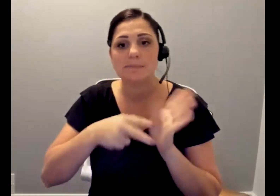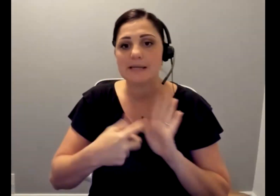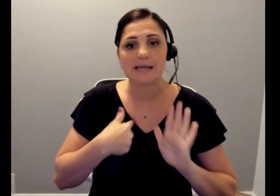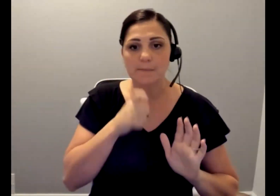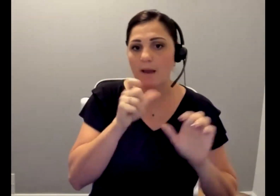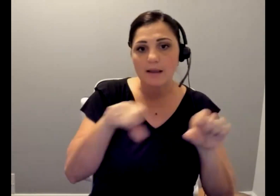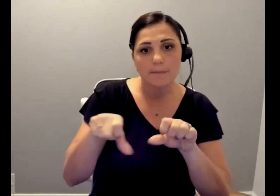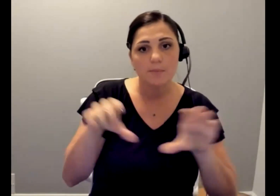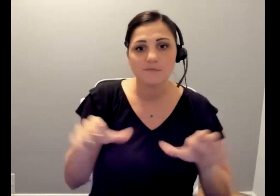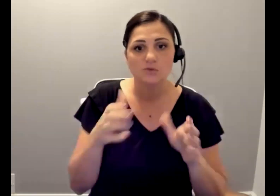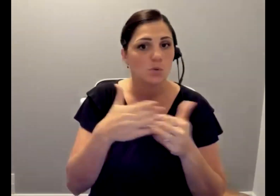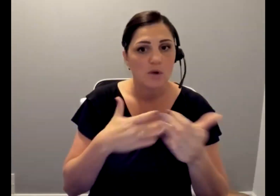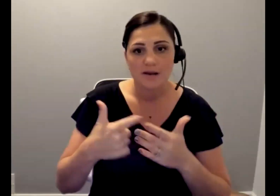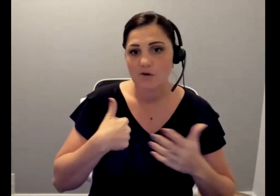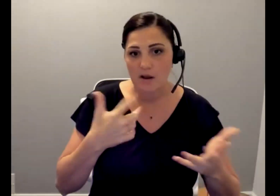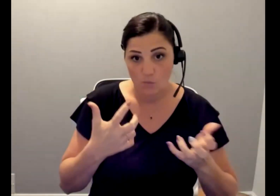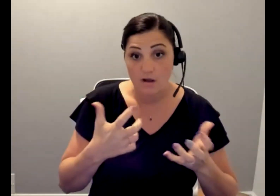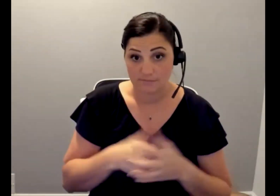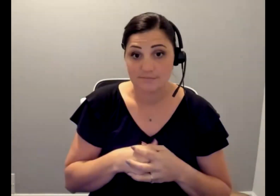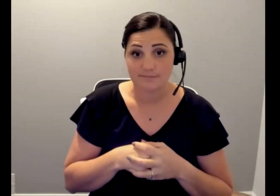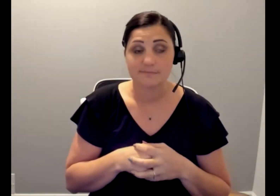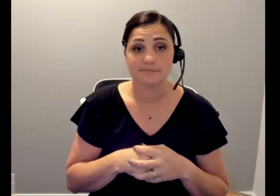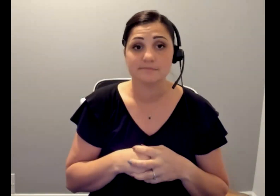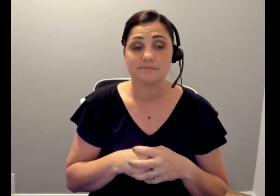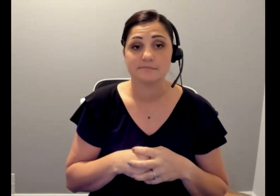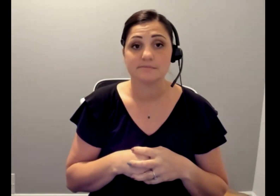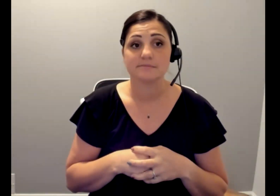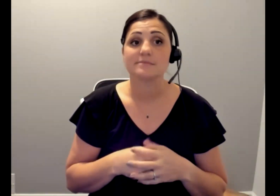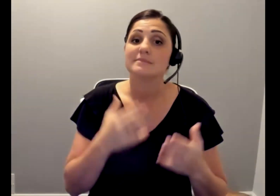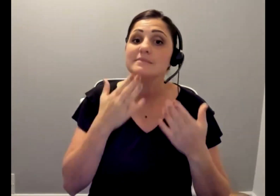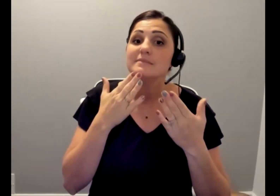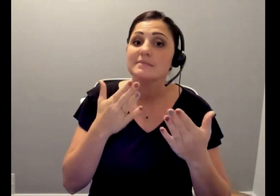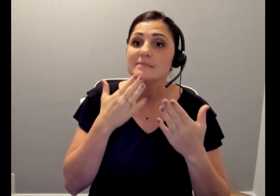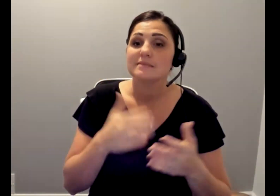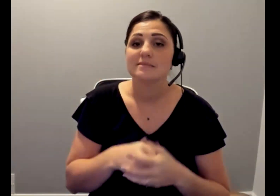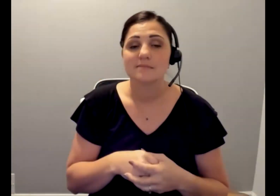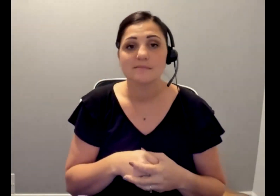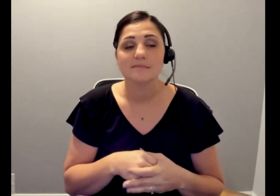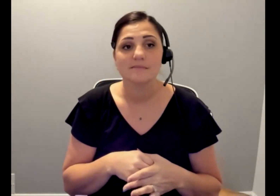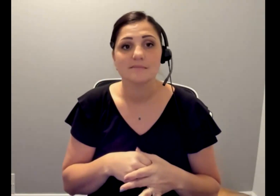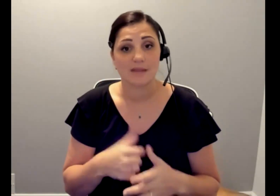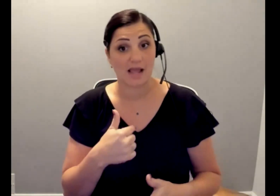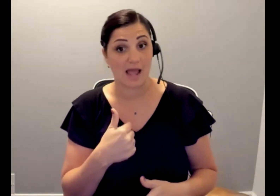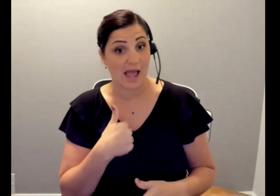that more because I have had experiences where the employees and employers just do not care. And I am lucky to be in a position right now where that is not the case but I think it is really important that we spread the word and we say listen just because I look different or